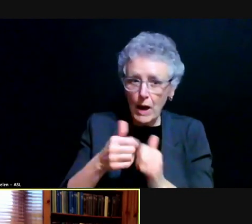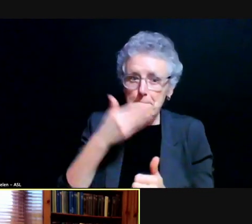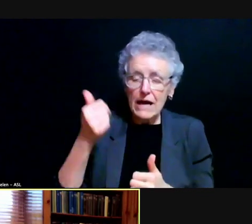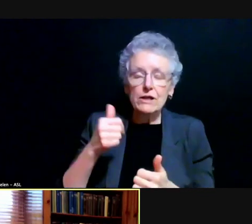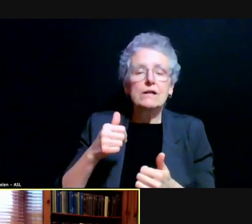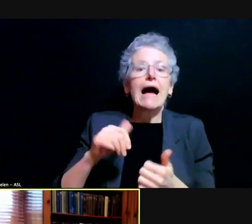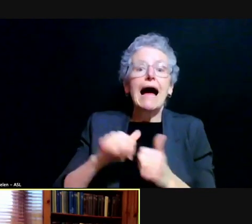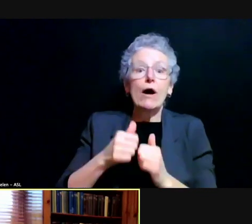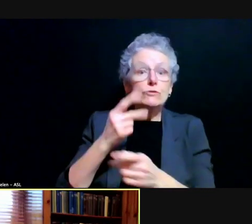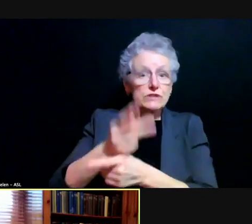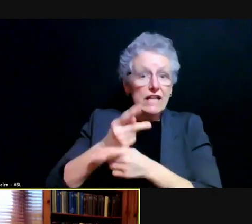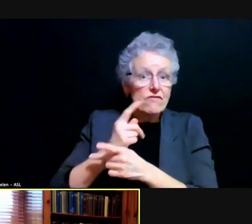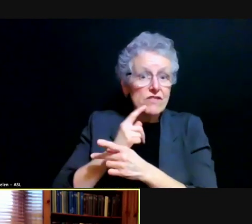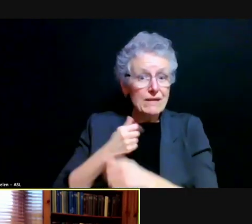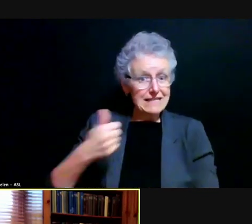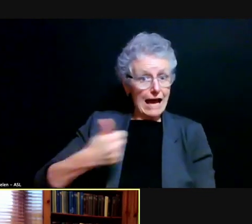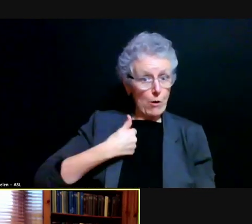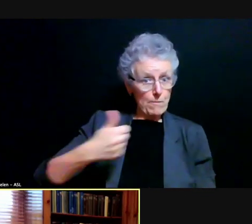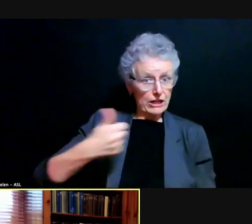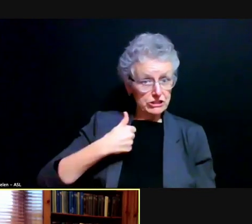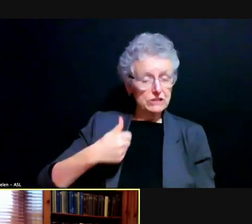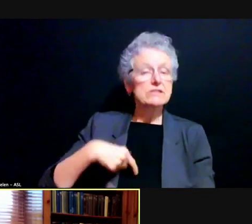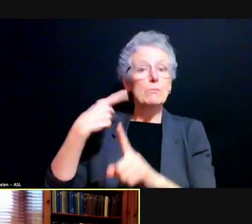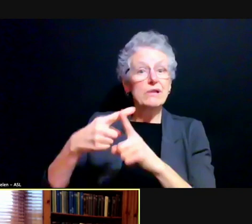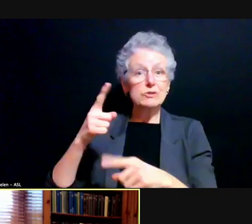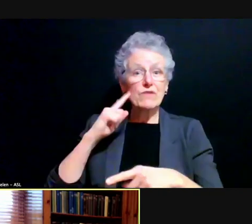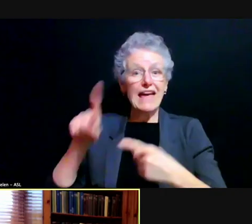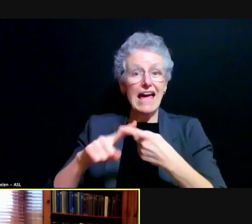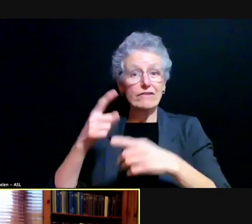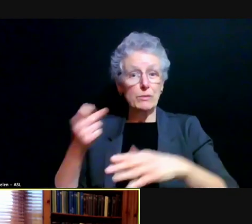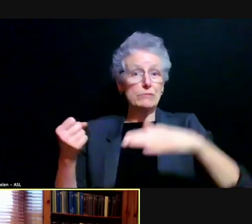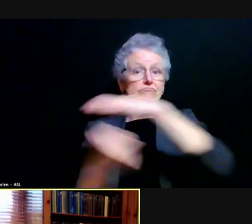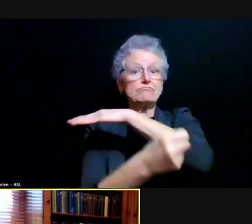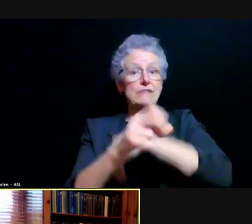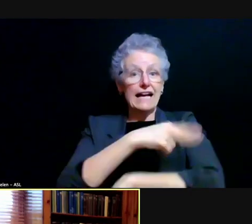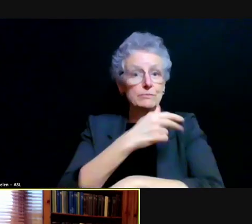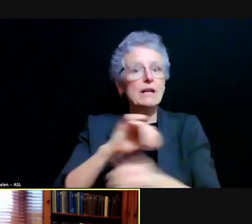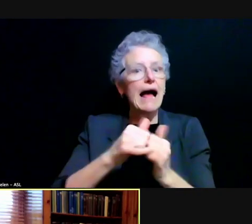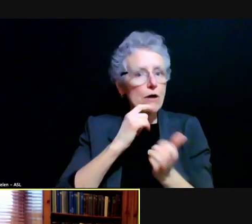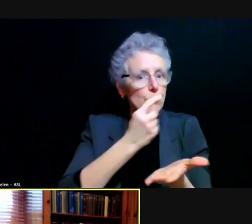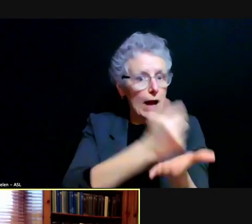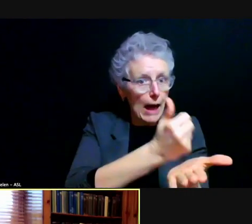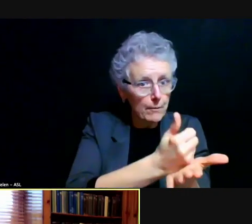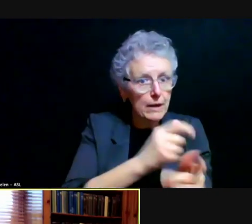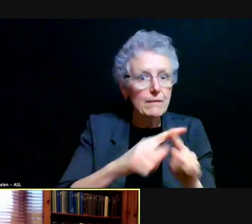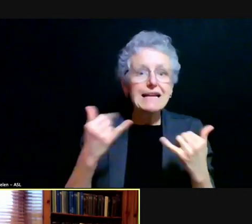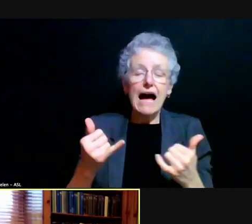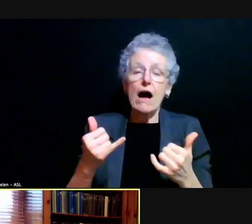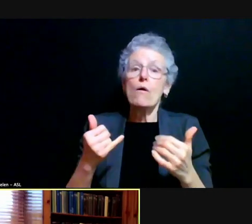and how to efficiently treat them when they do have to be hospitalized. But now things are getting tighter. And that's yet another reason why